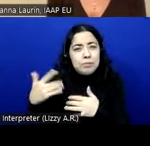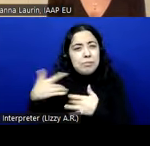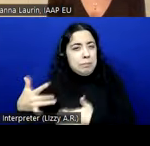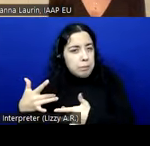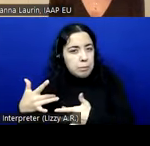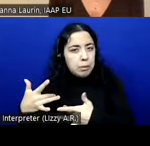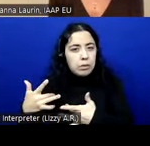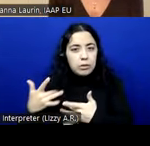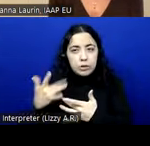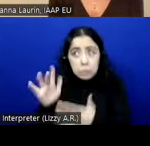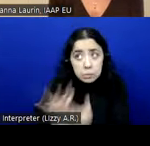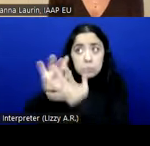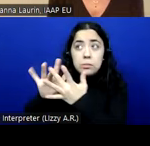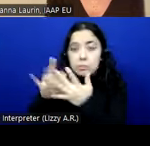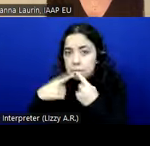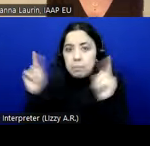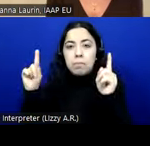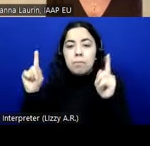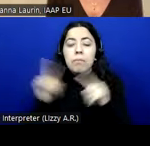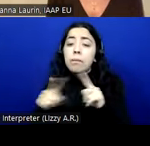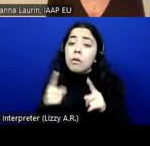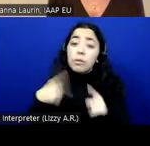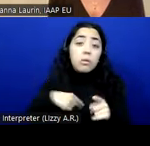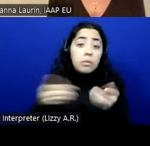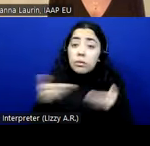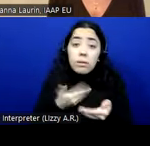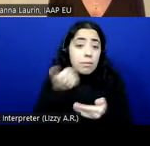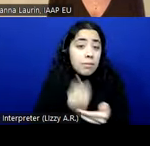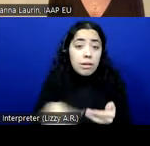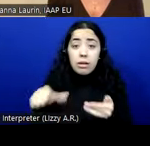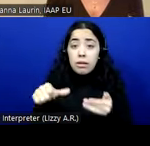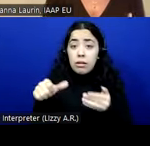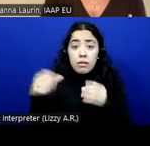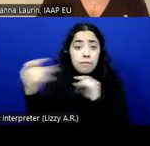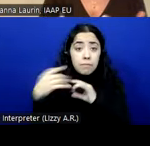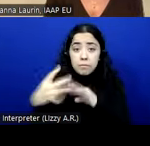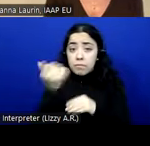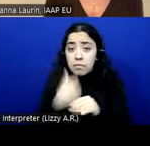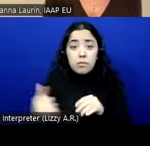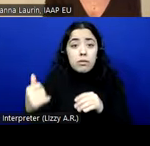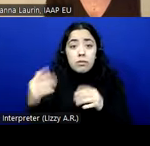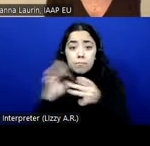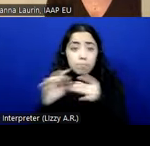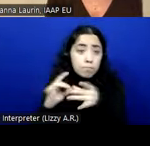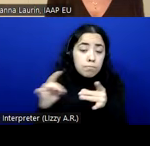But we do welcome anything from anyone, and of course, the best way to is to be part of ETSI if